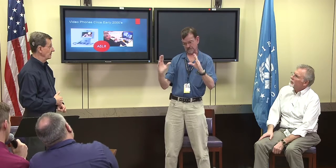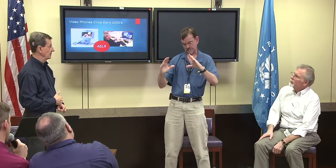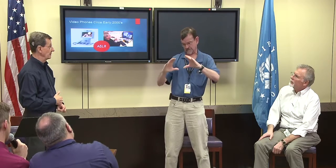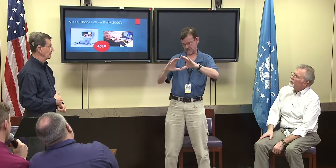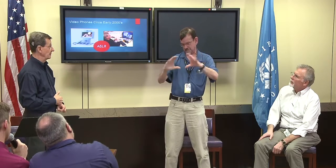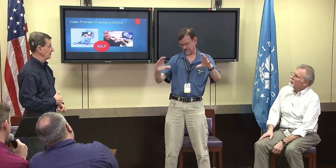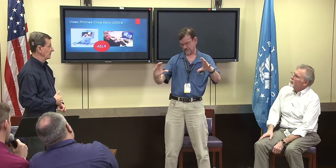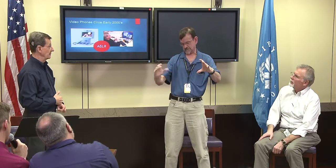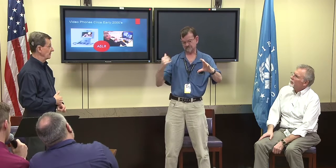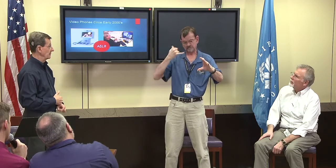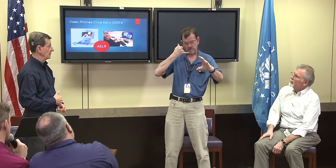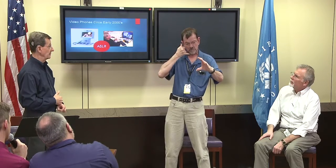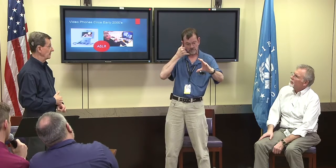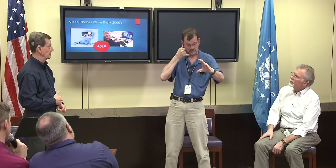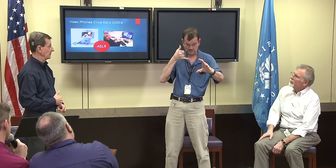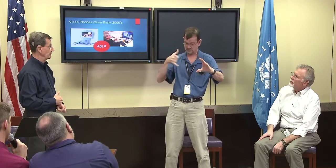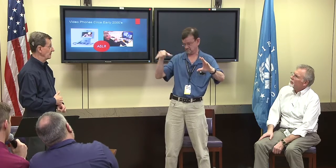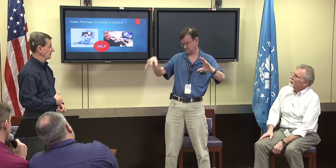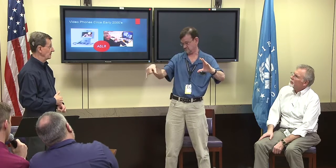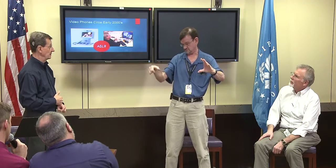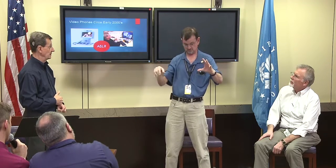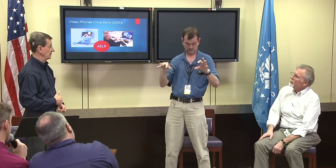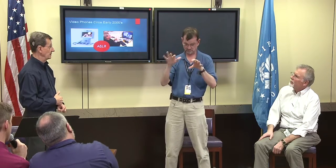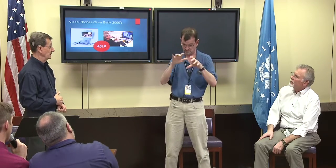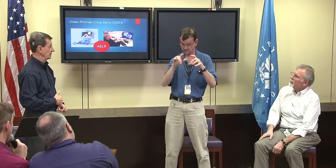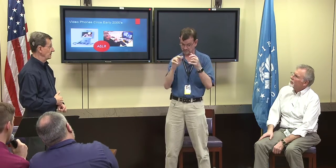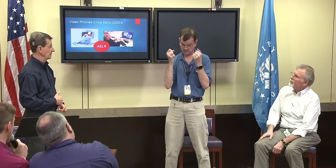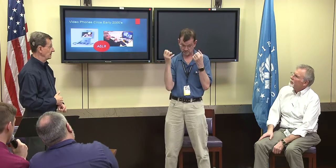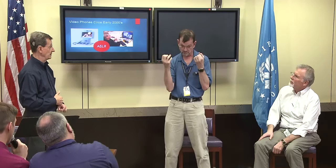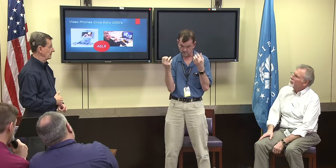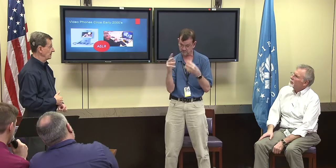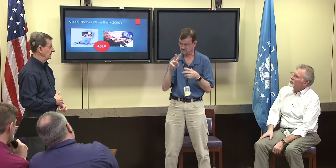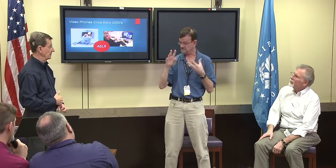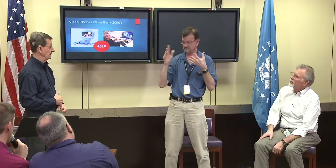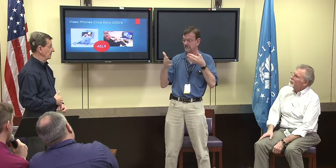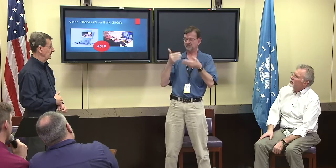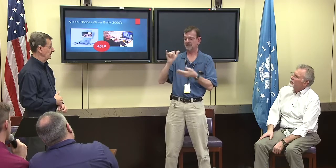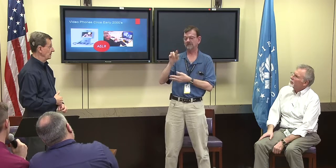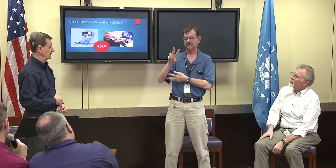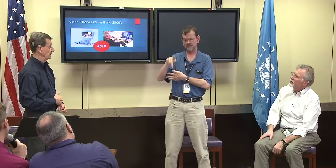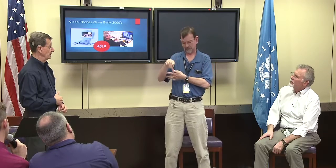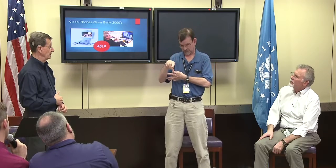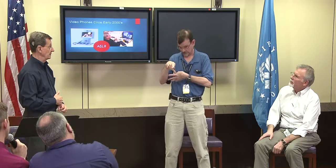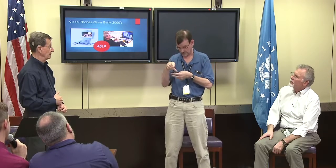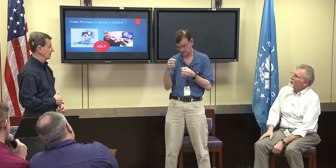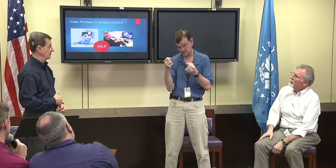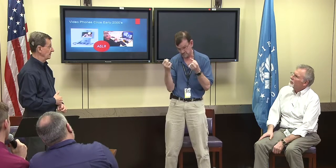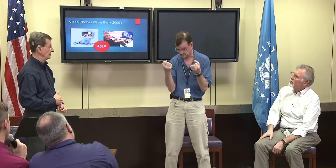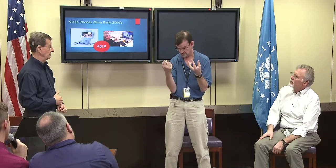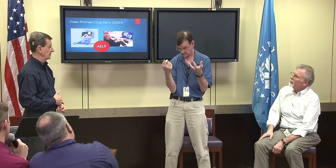And they had phones that we could just sit there and sign into